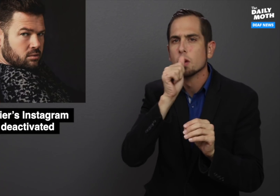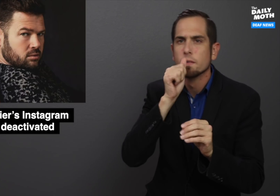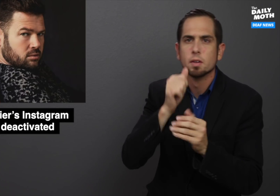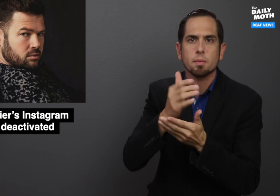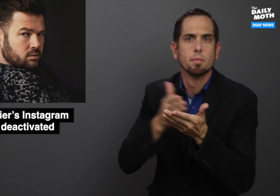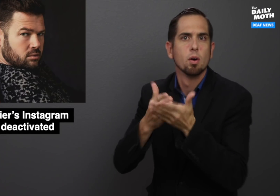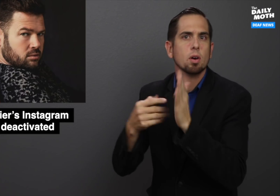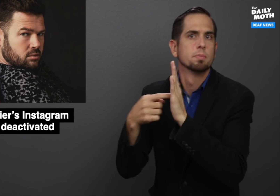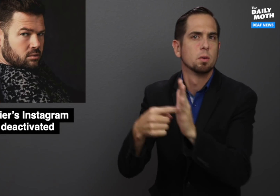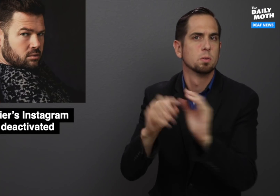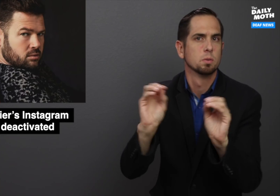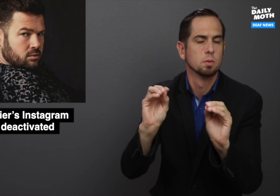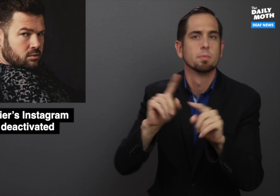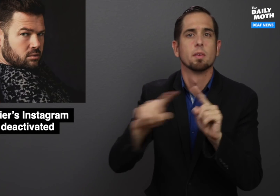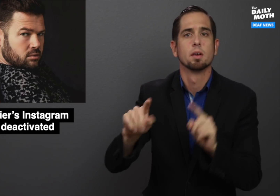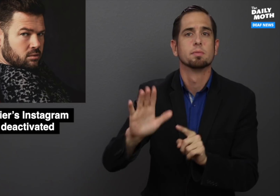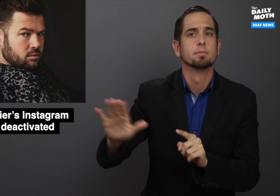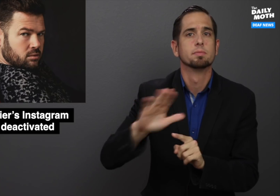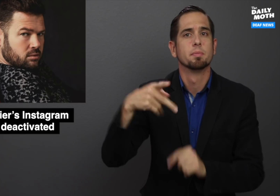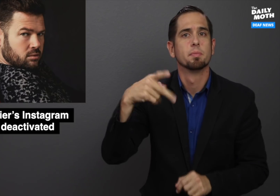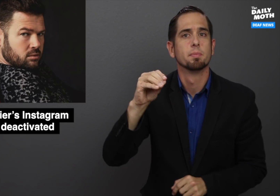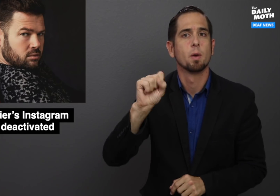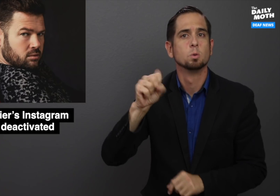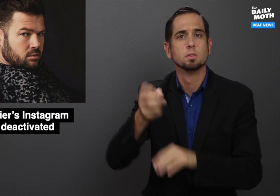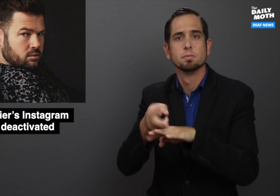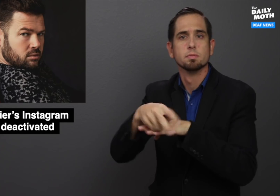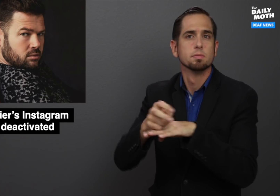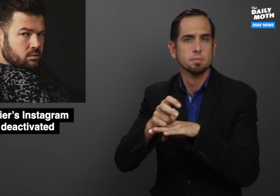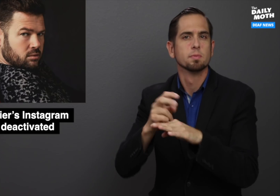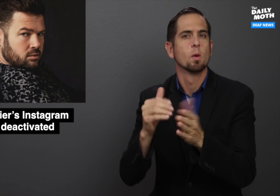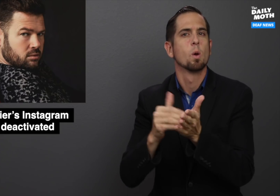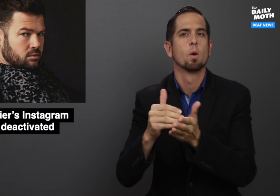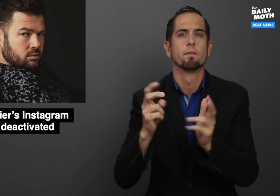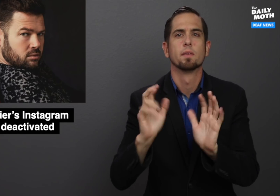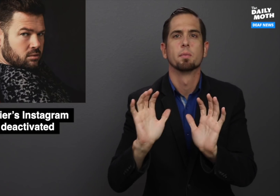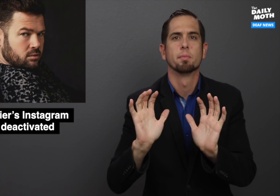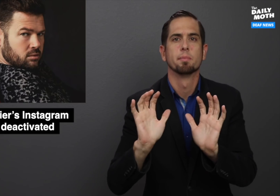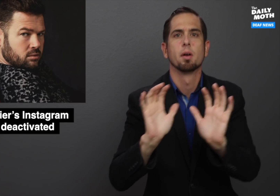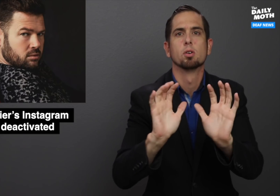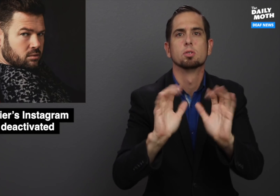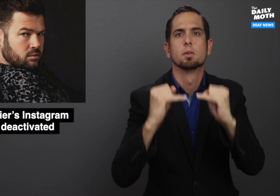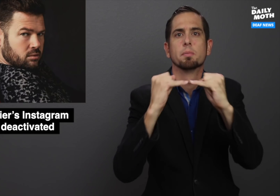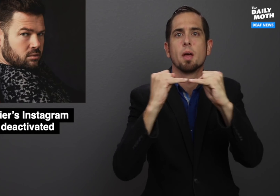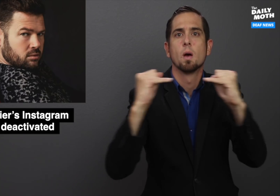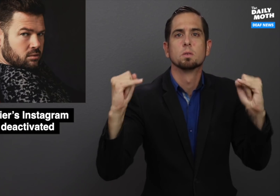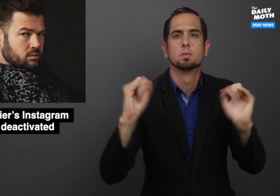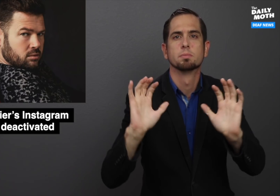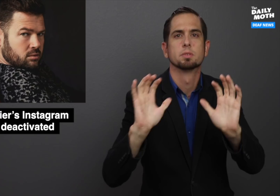but the poses often pushed boundaries in the name of art.